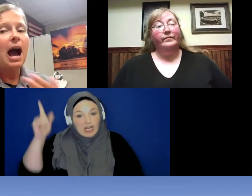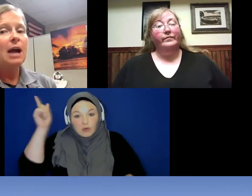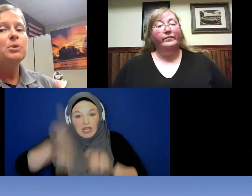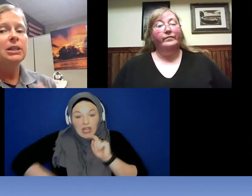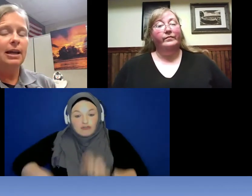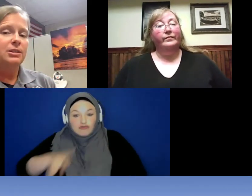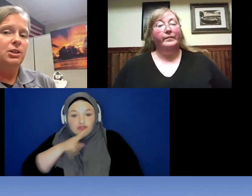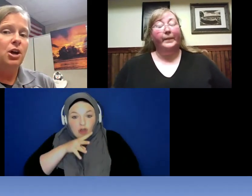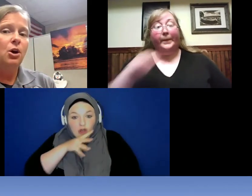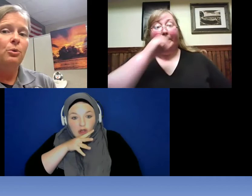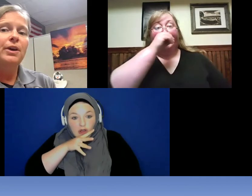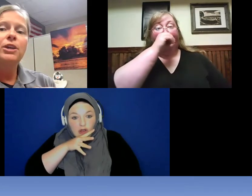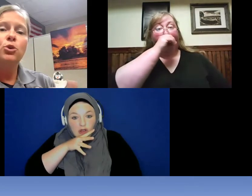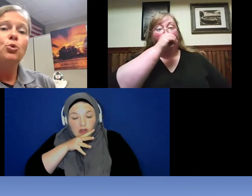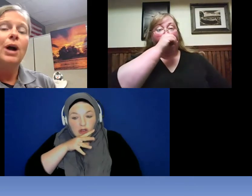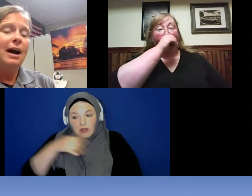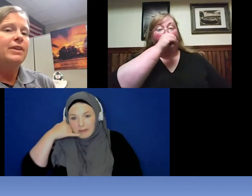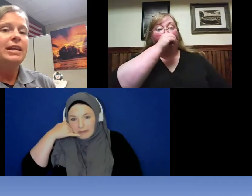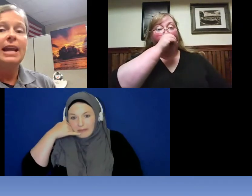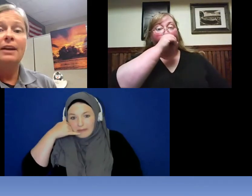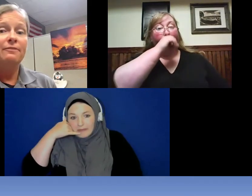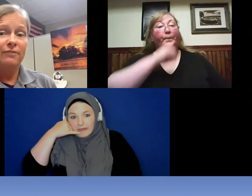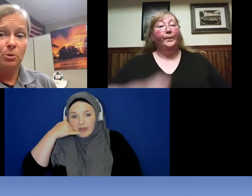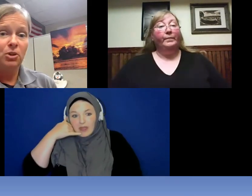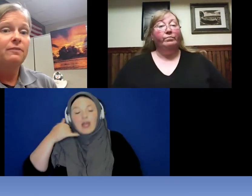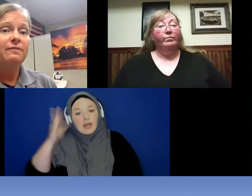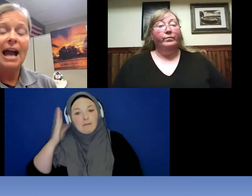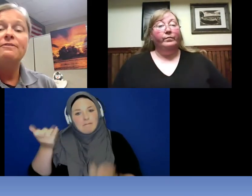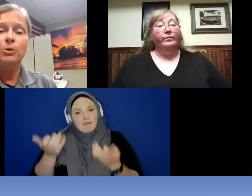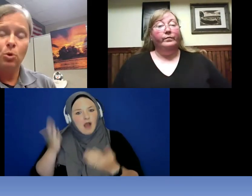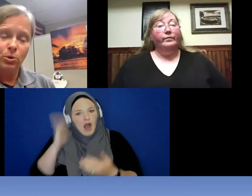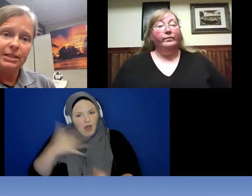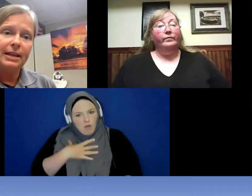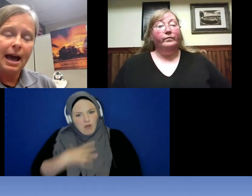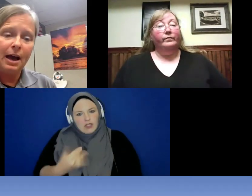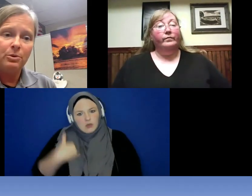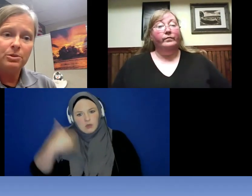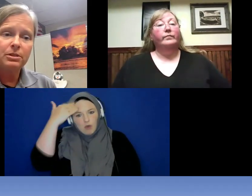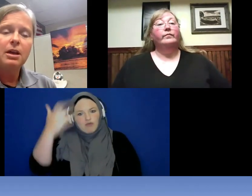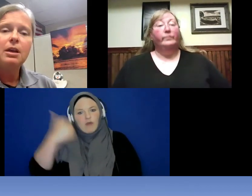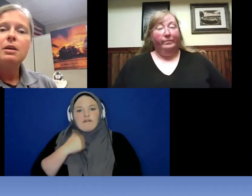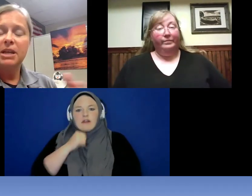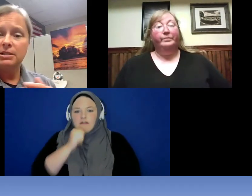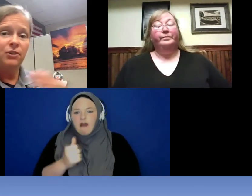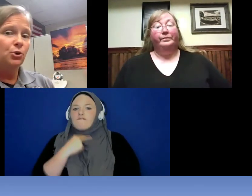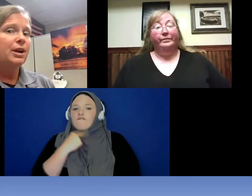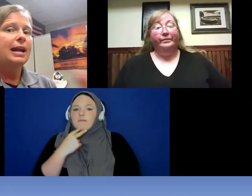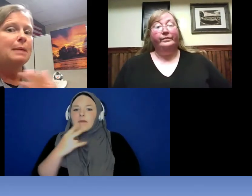I would like to know that you have a non nonverbal 5-year-old in the house because if you are not able